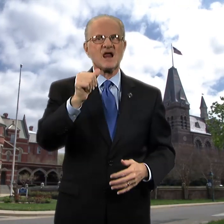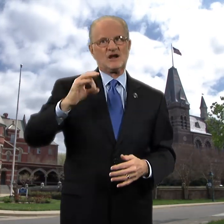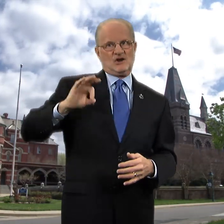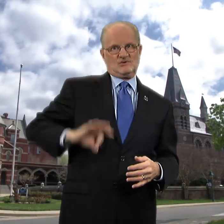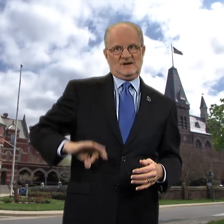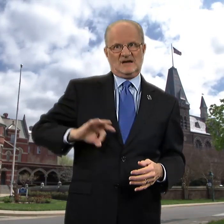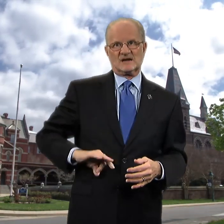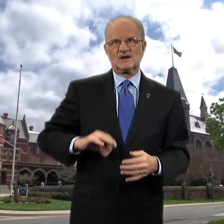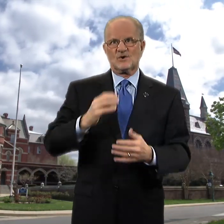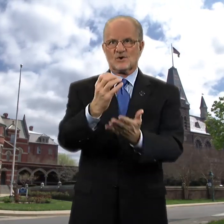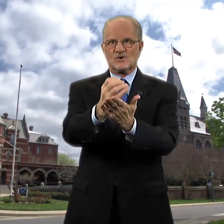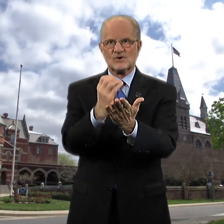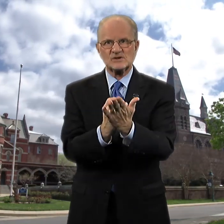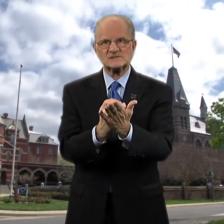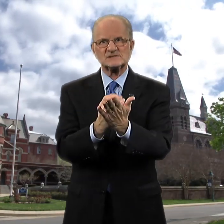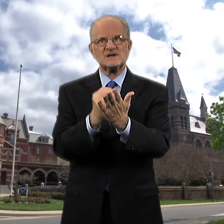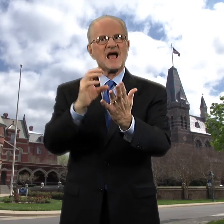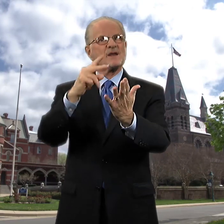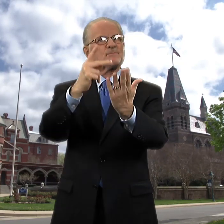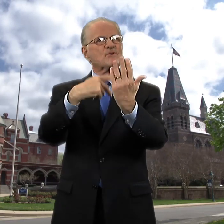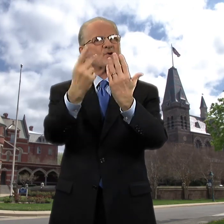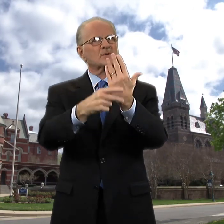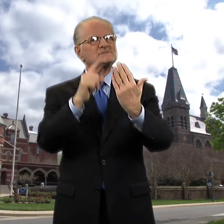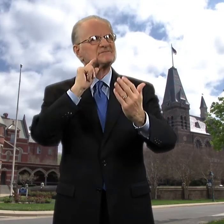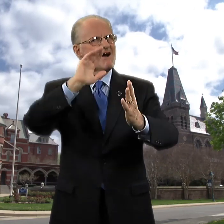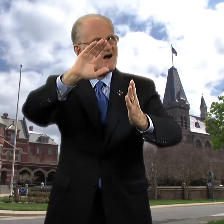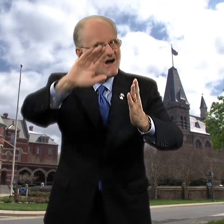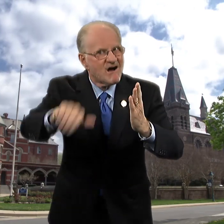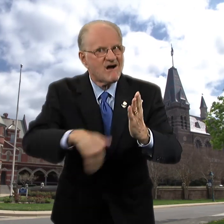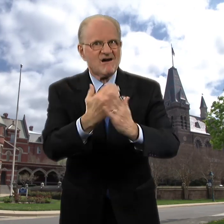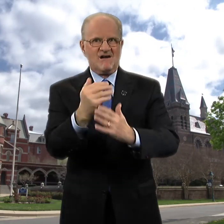and programs for all ages.